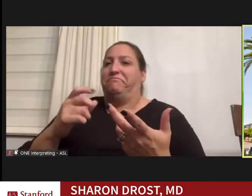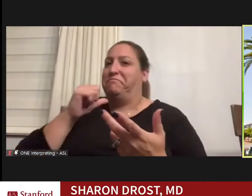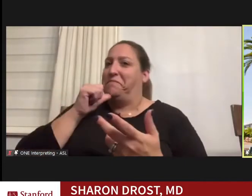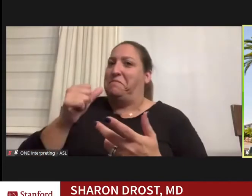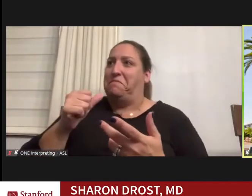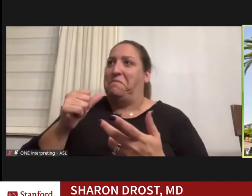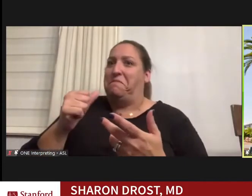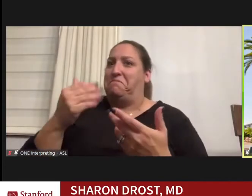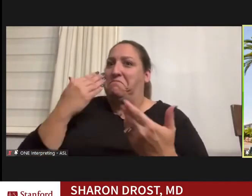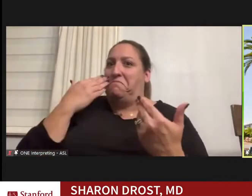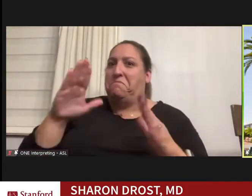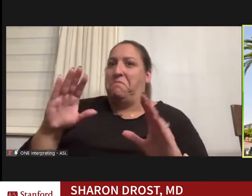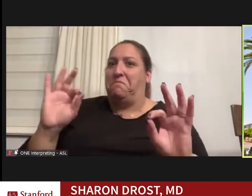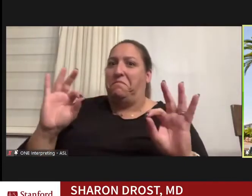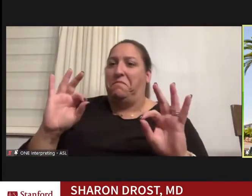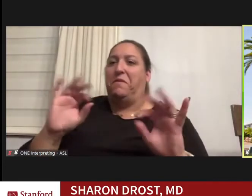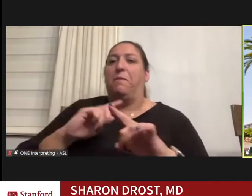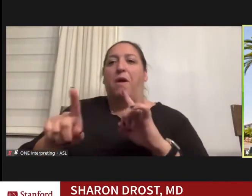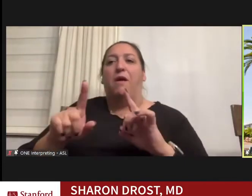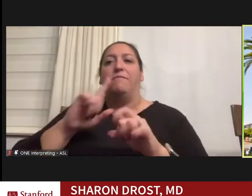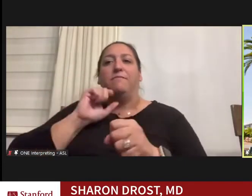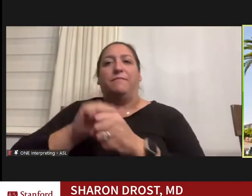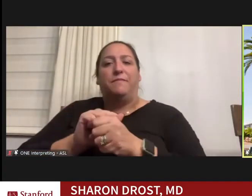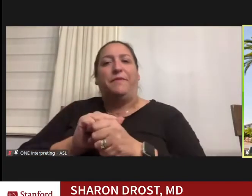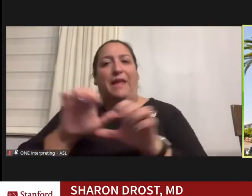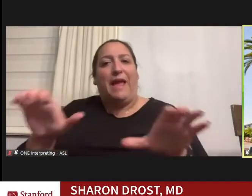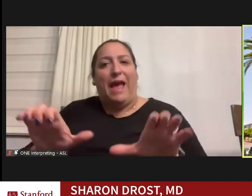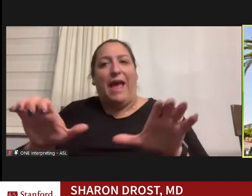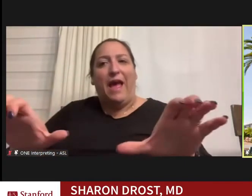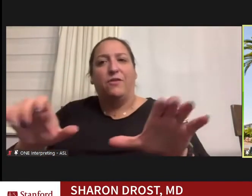I was actually a fairly active triathlete, etc.